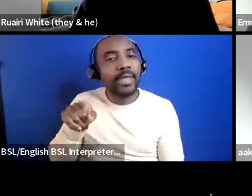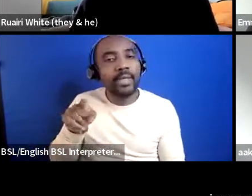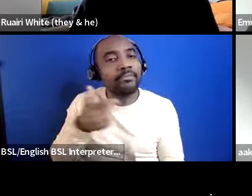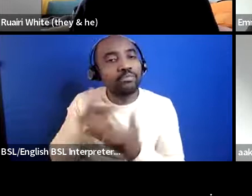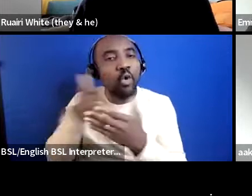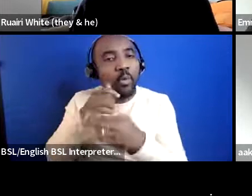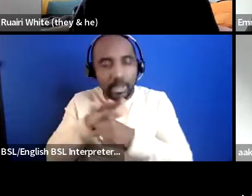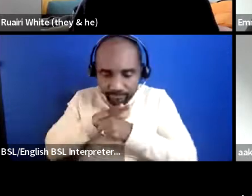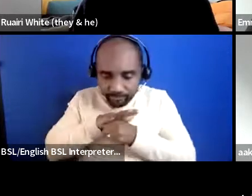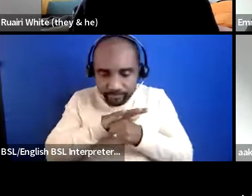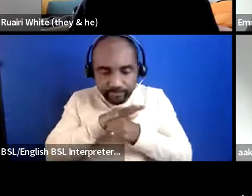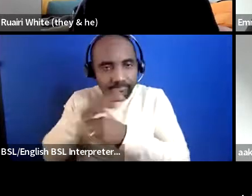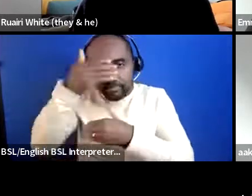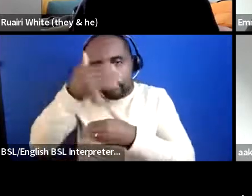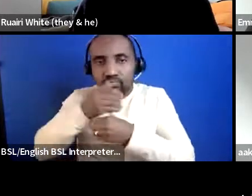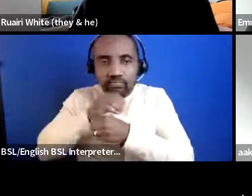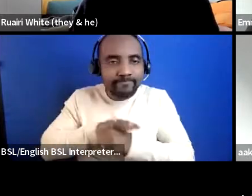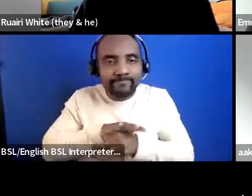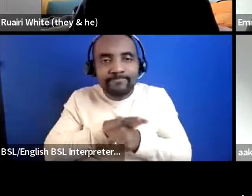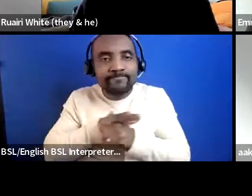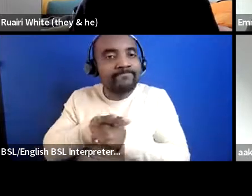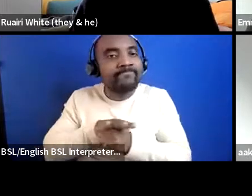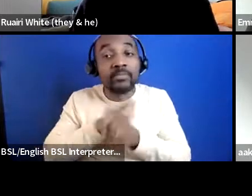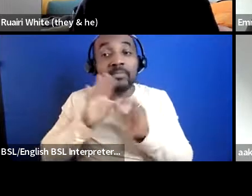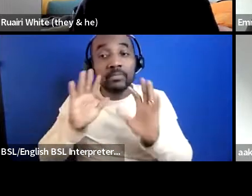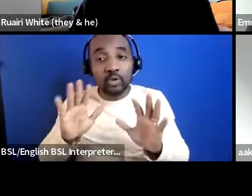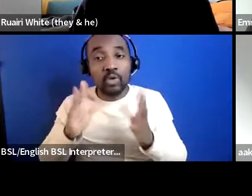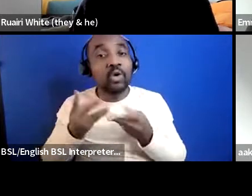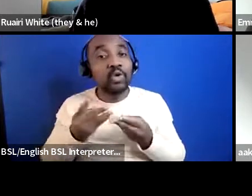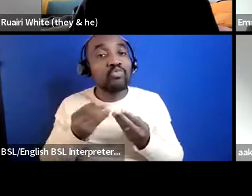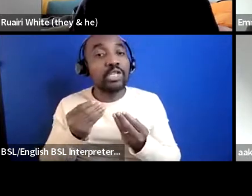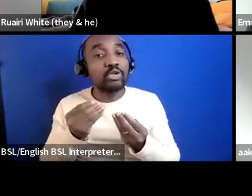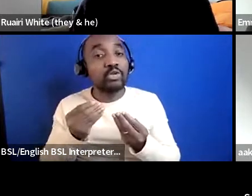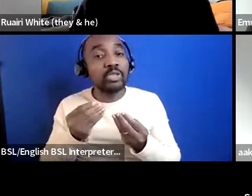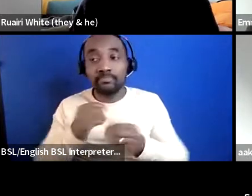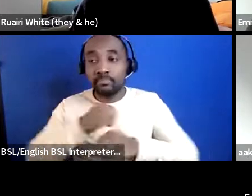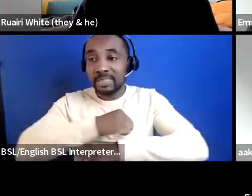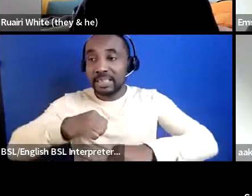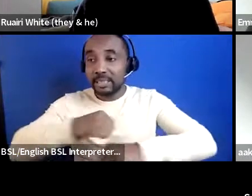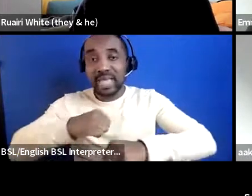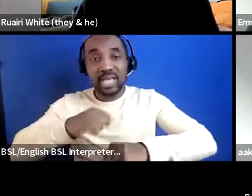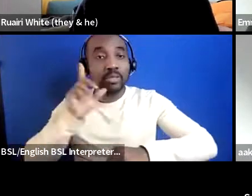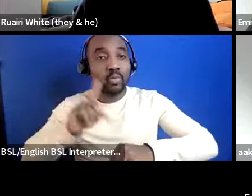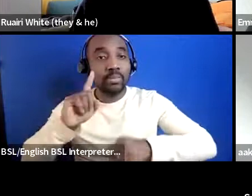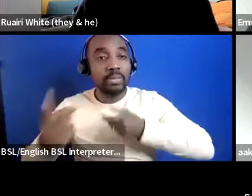so in terms of resourcing we create that space for these women to come together and talk about